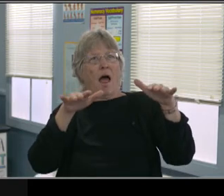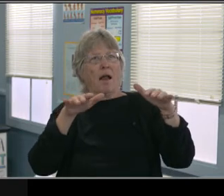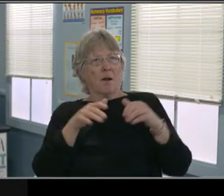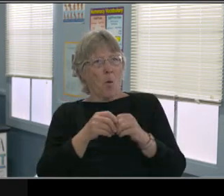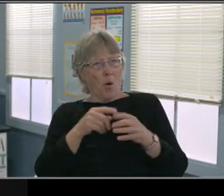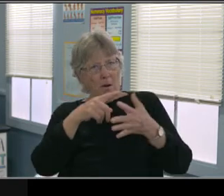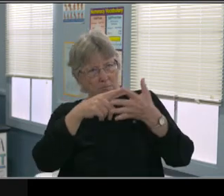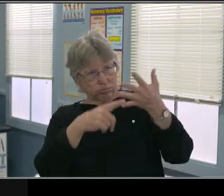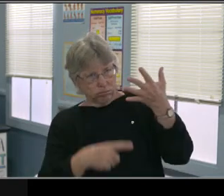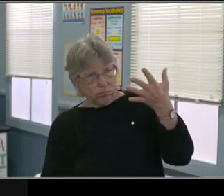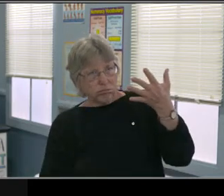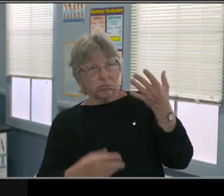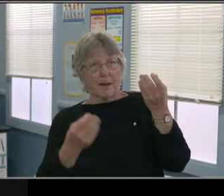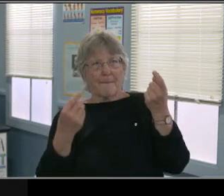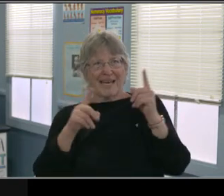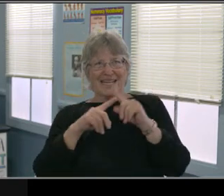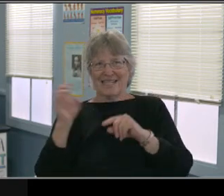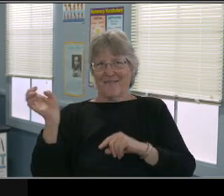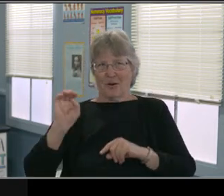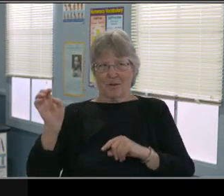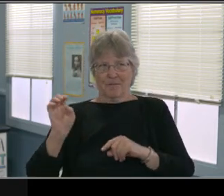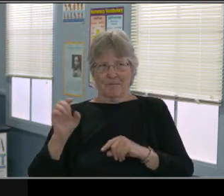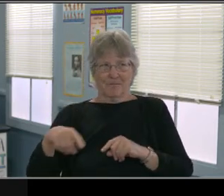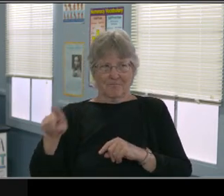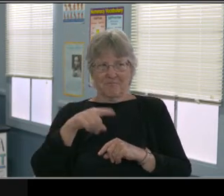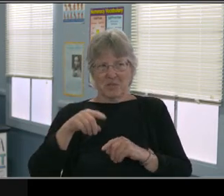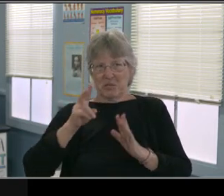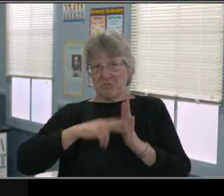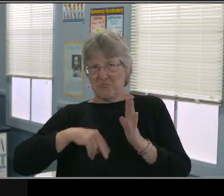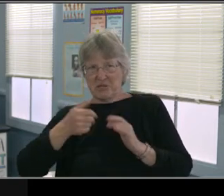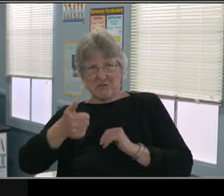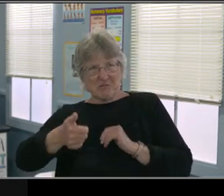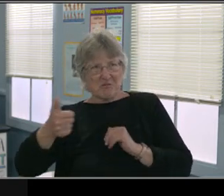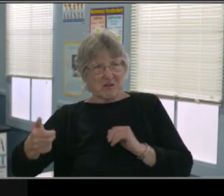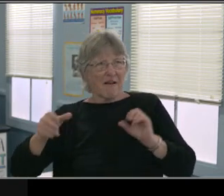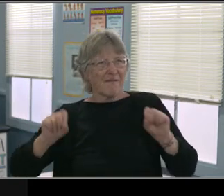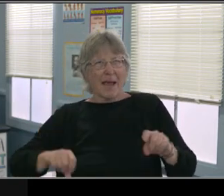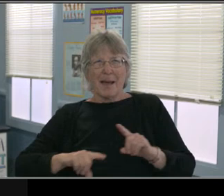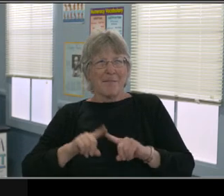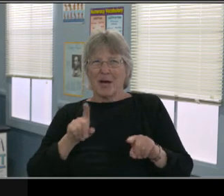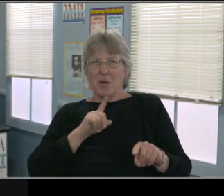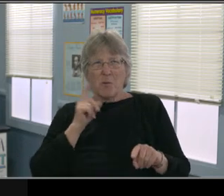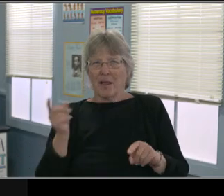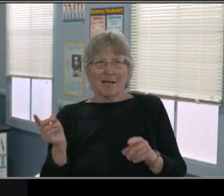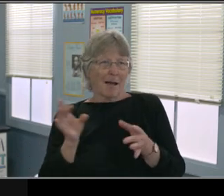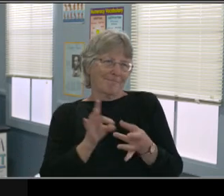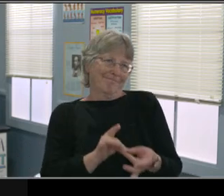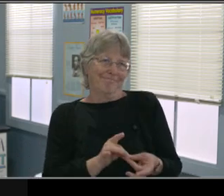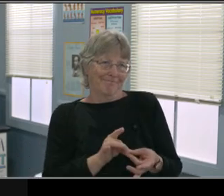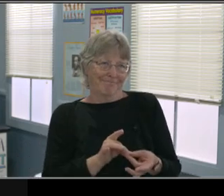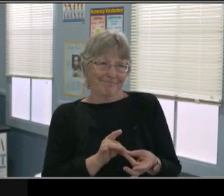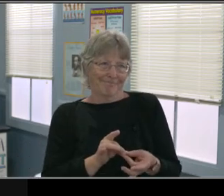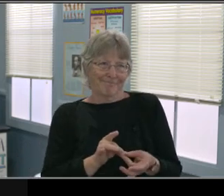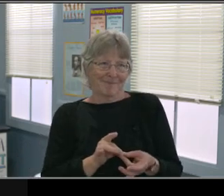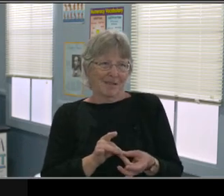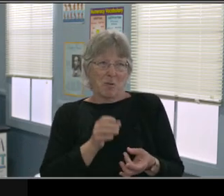and then gives you examples of what that may look like. So it may be interaction, instruction, check-ins,